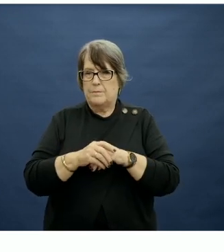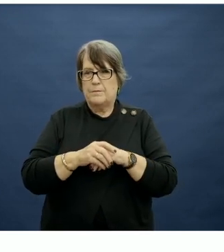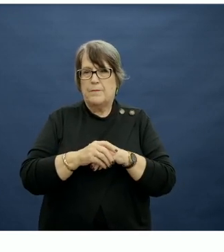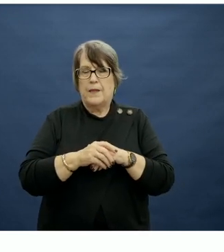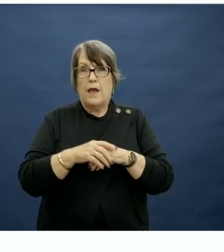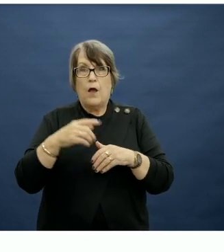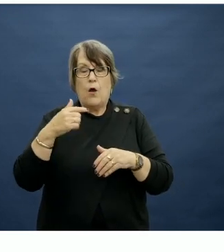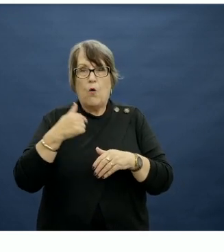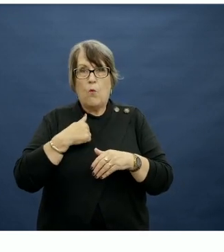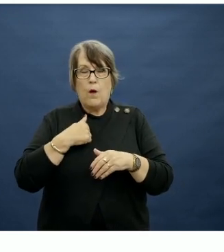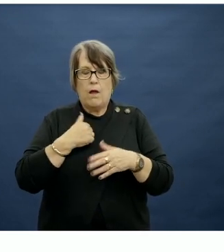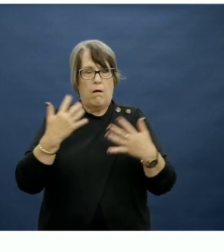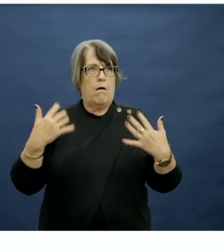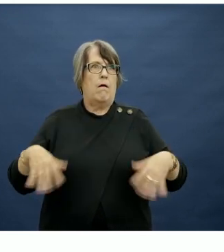really blown away with this process.